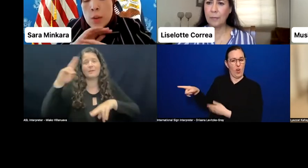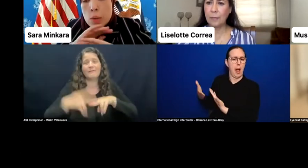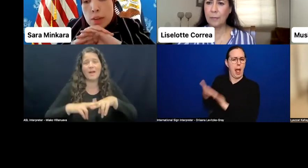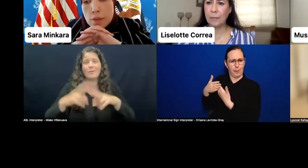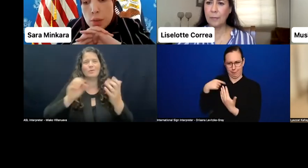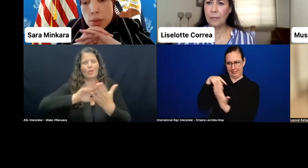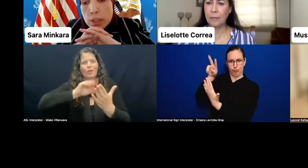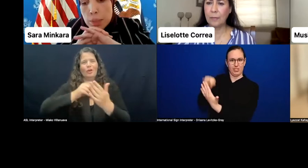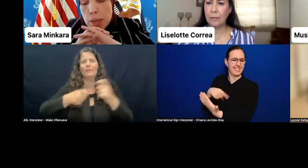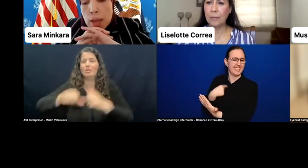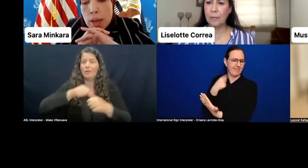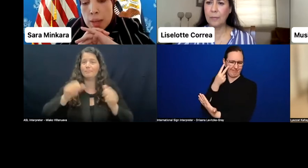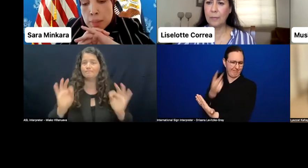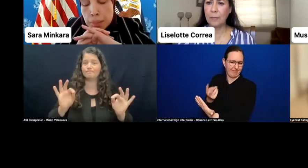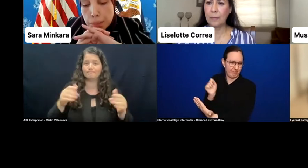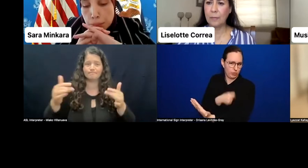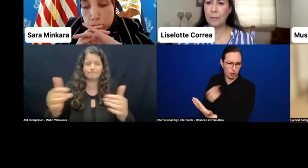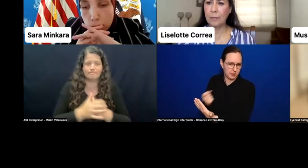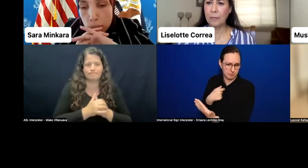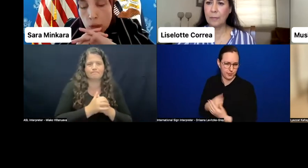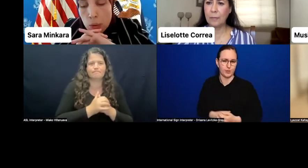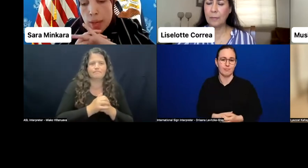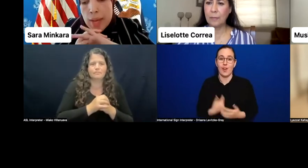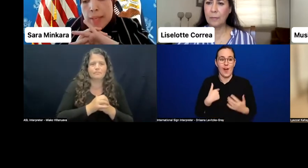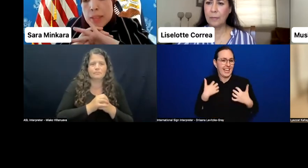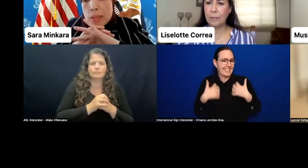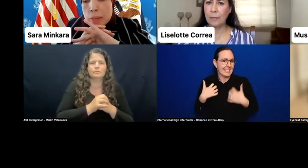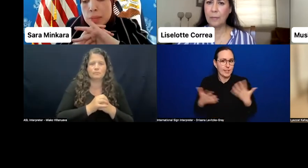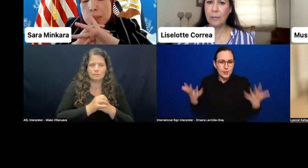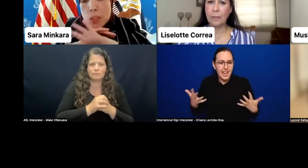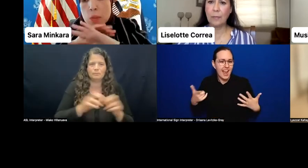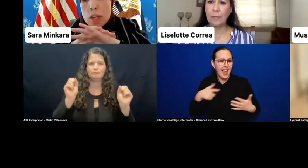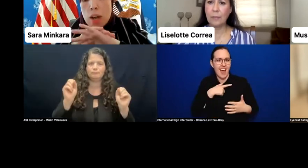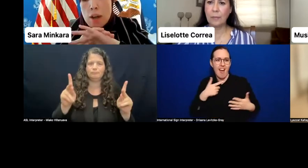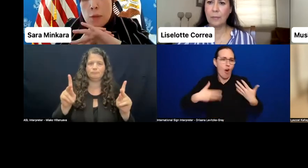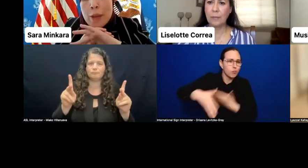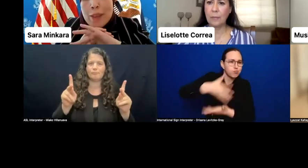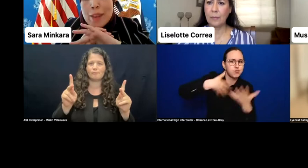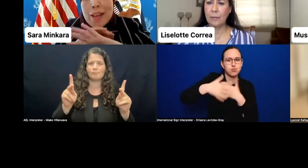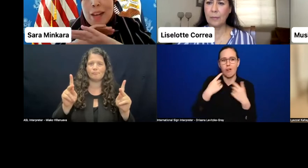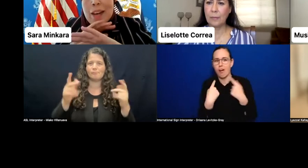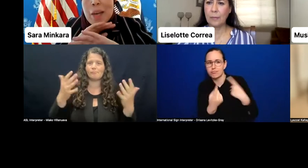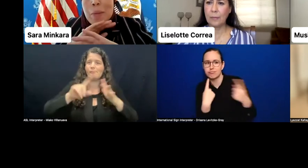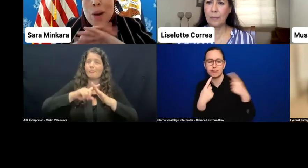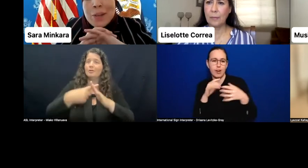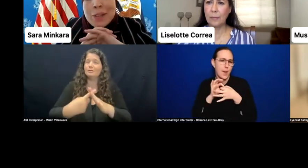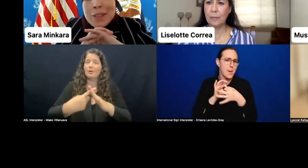And we take it forward. OK, so to start off with, I am honored